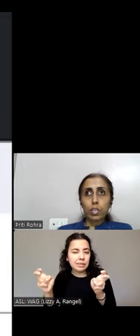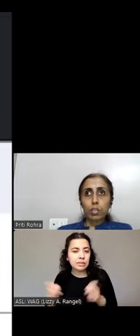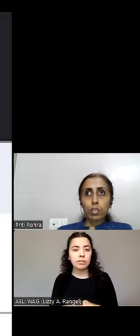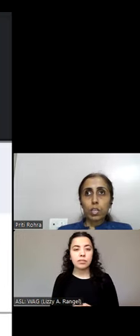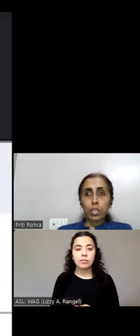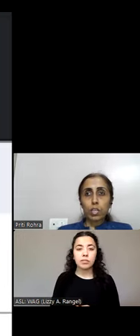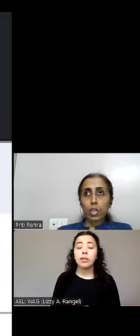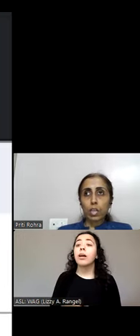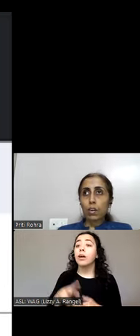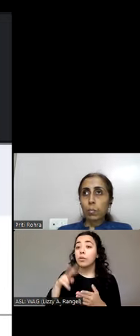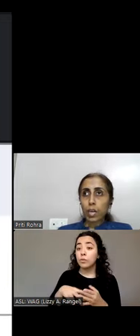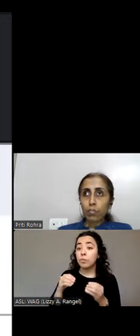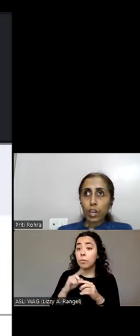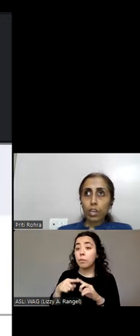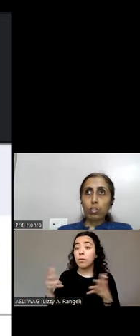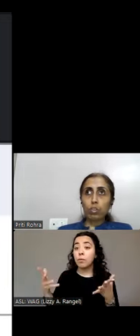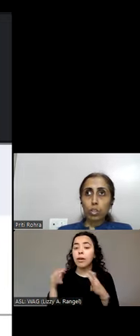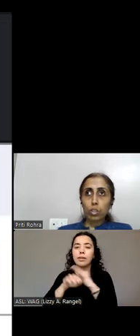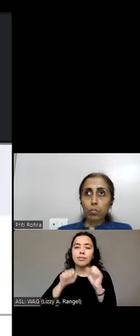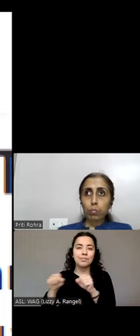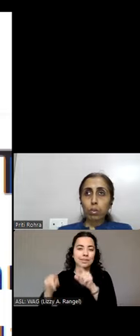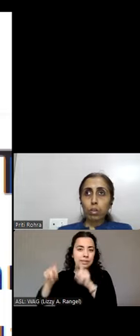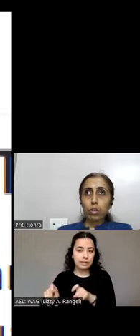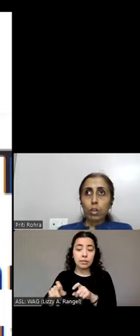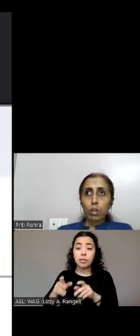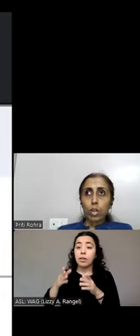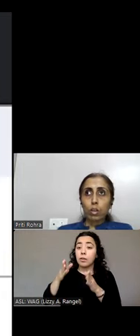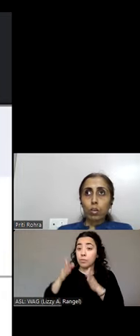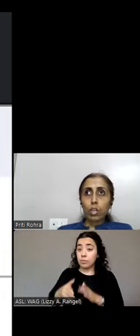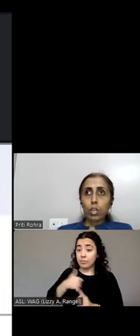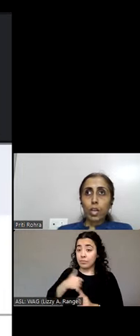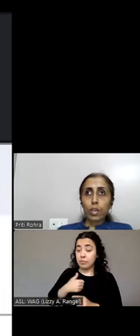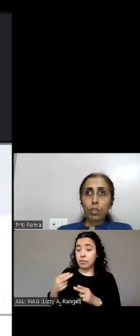accessibility testing. Now a magnifier user who is not using speech output and only relying with